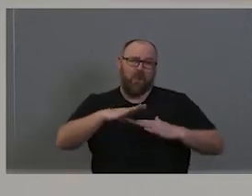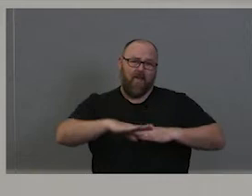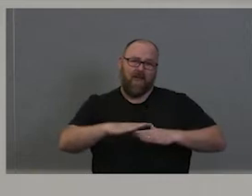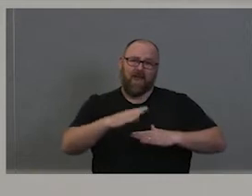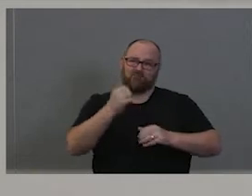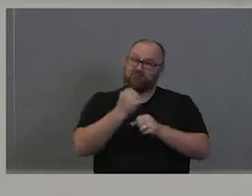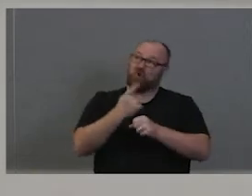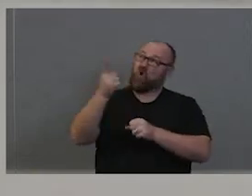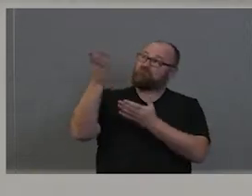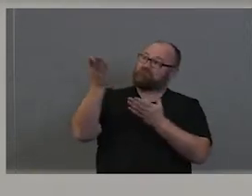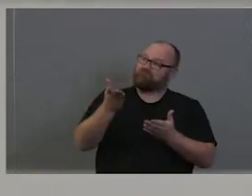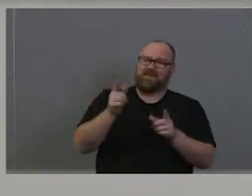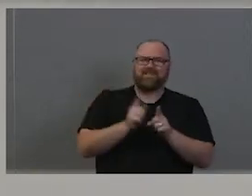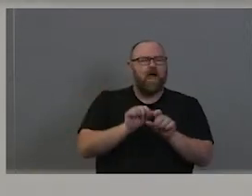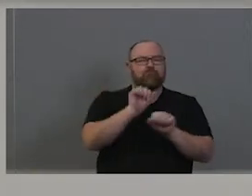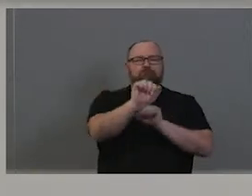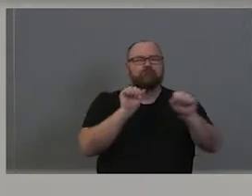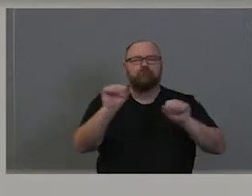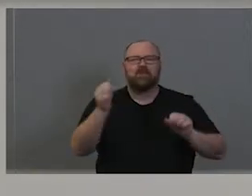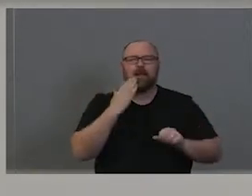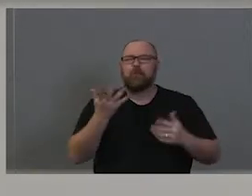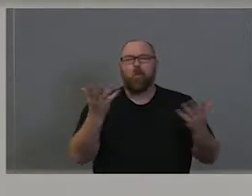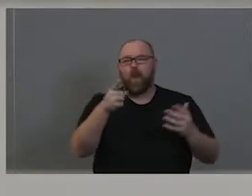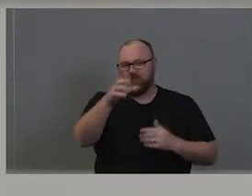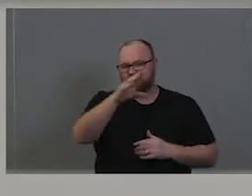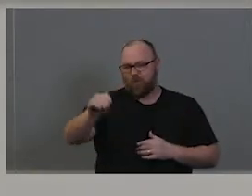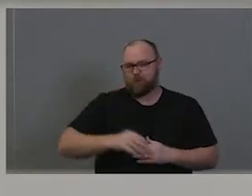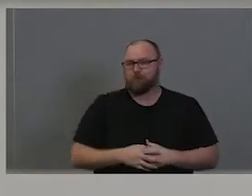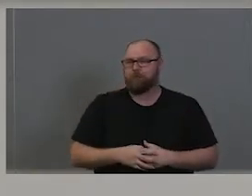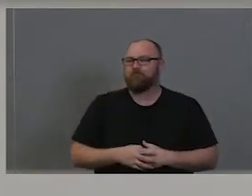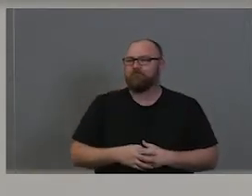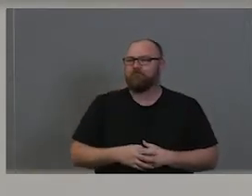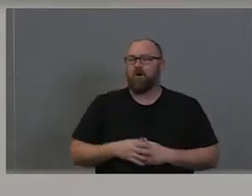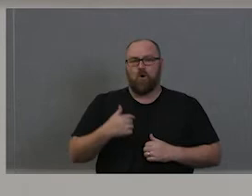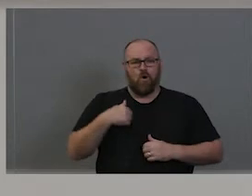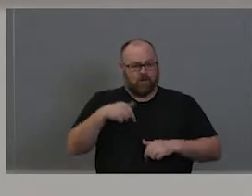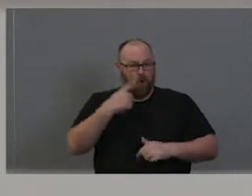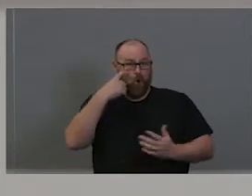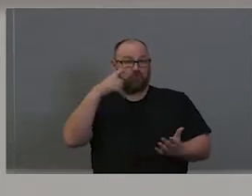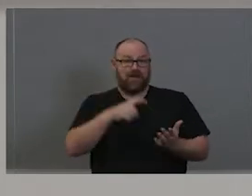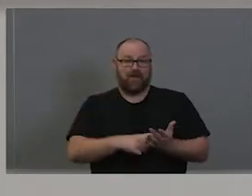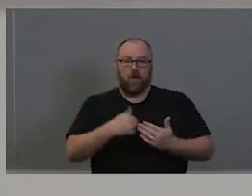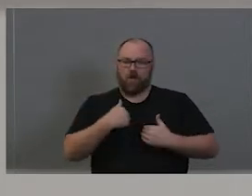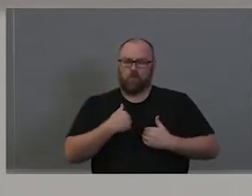lands no matter where you're from. So I recognise that we are indeed blessed to be here in Australia that